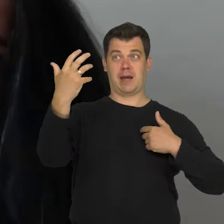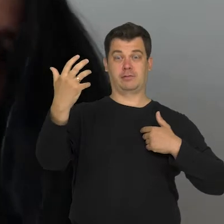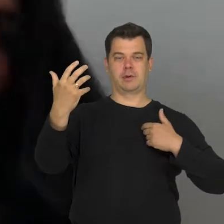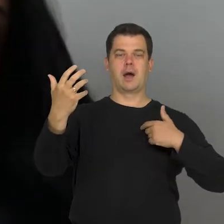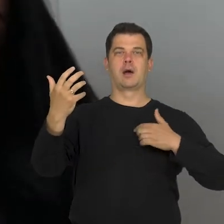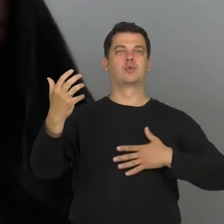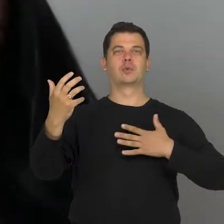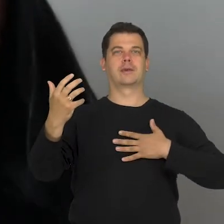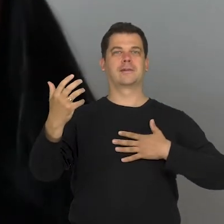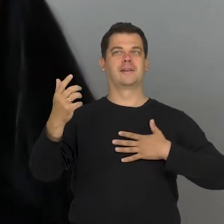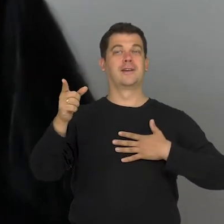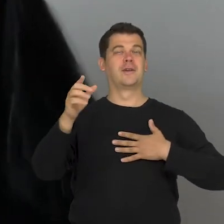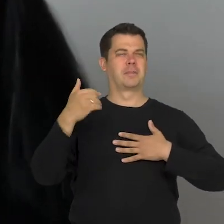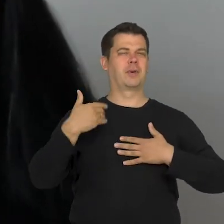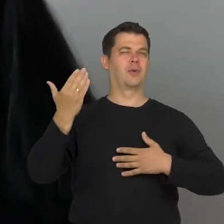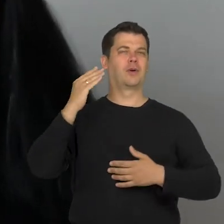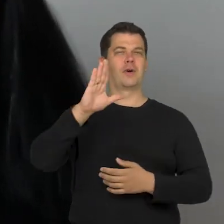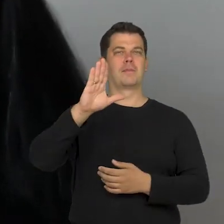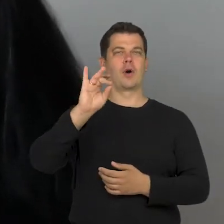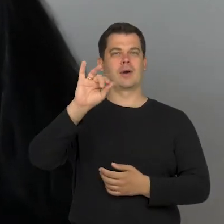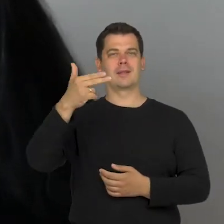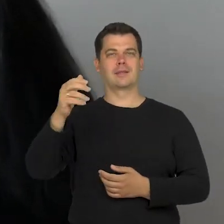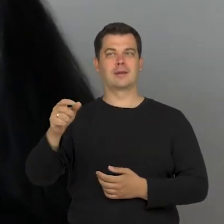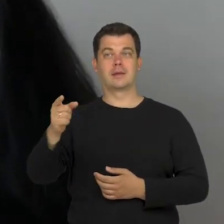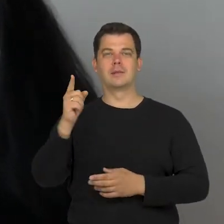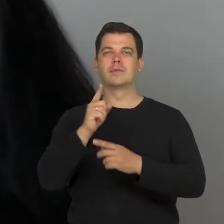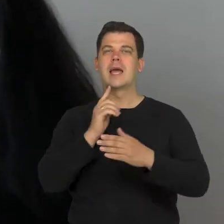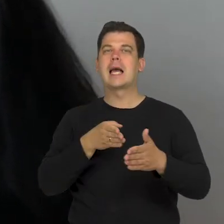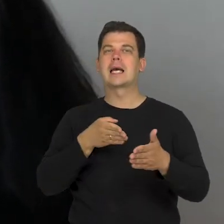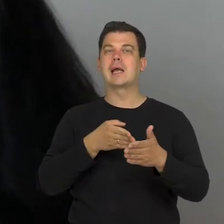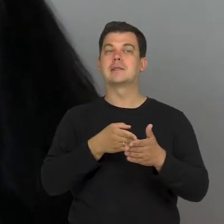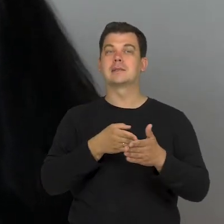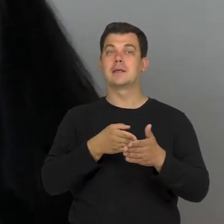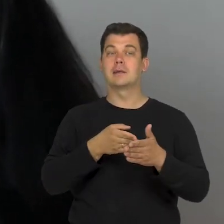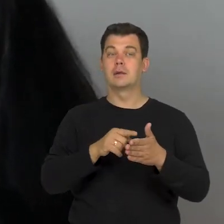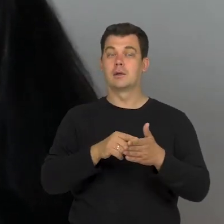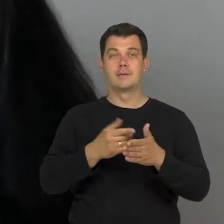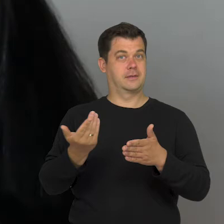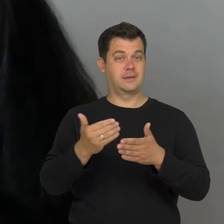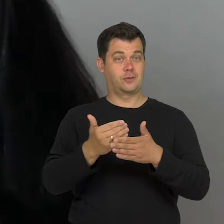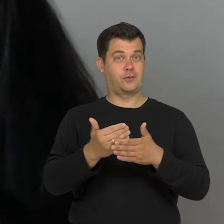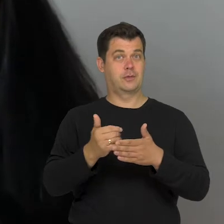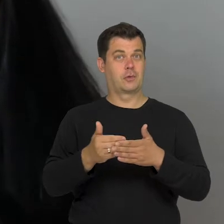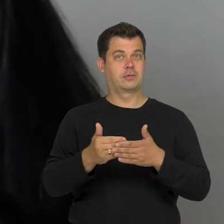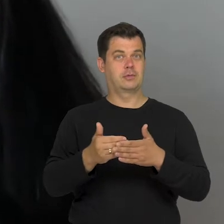Because that boarder that Bogna mentioned is not always in the same place for these two parties.